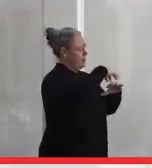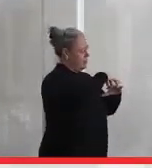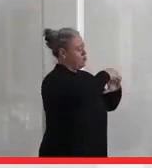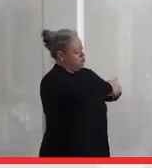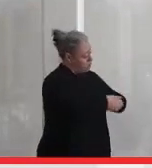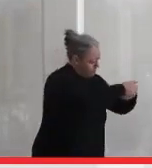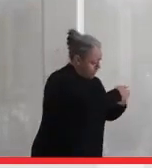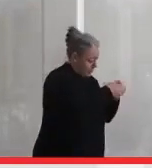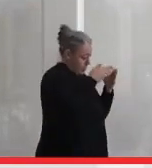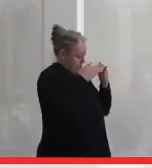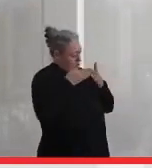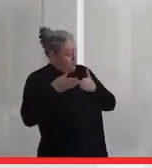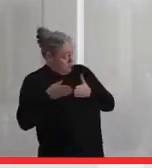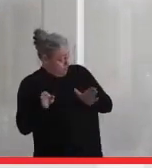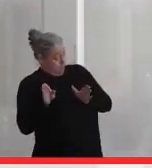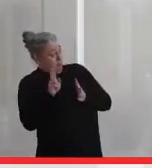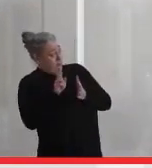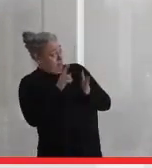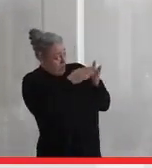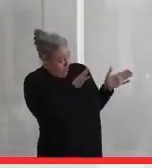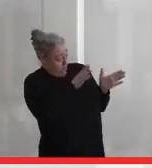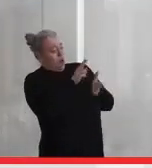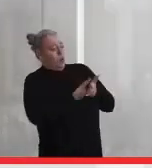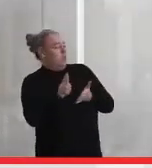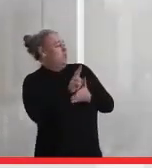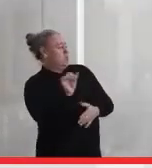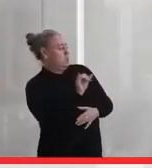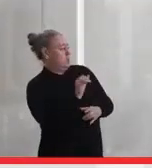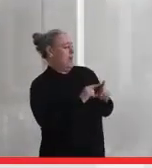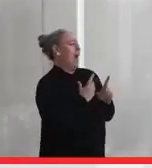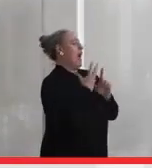generally, here at Queen's but outside of Queens as well. OK.